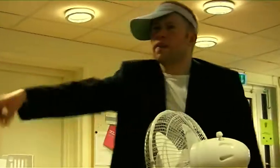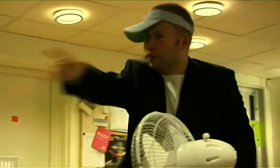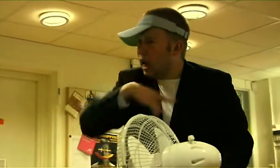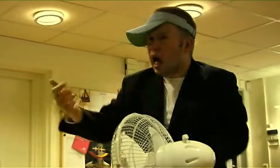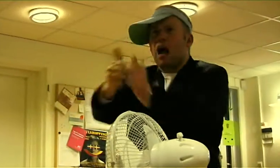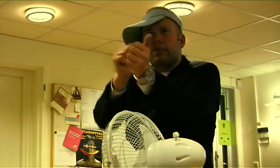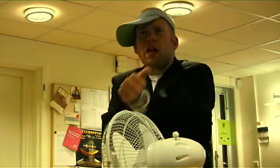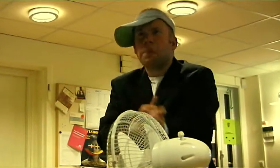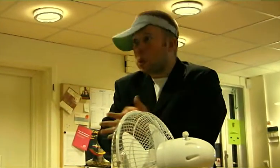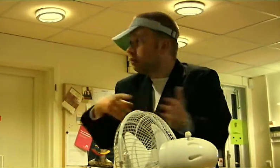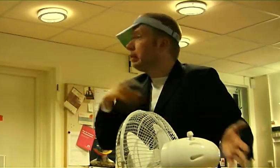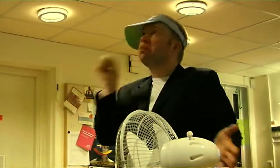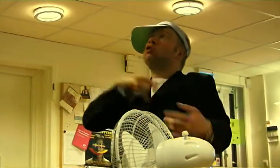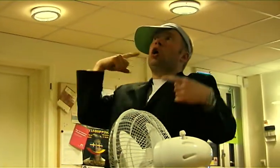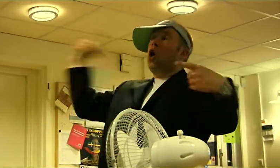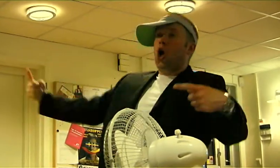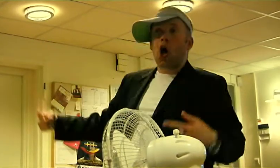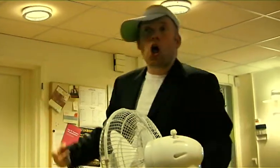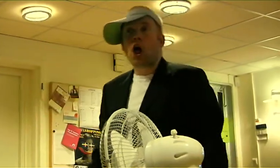But we are handicapped! We can't hear.